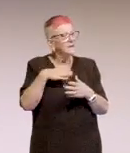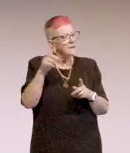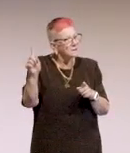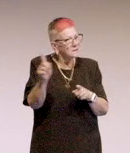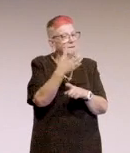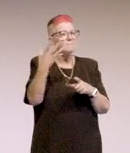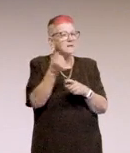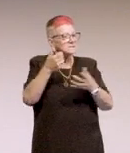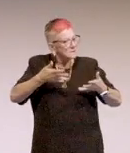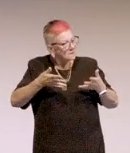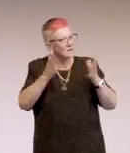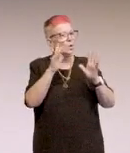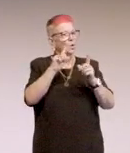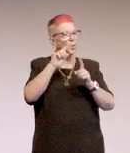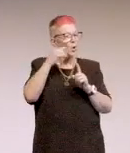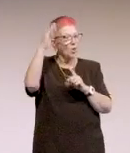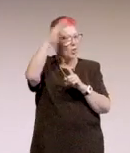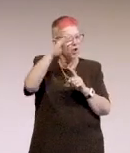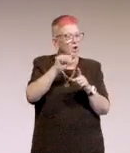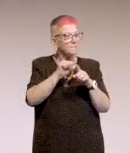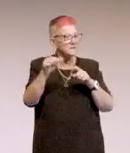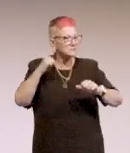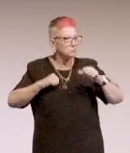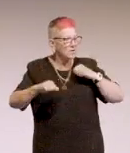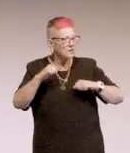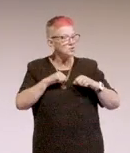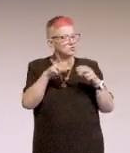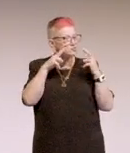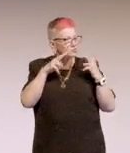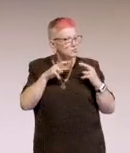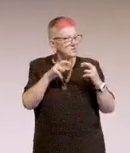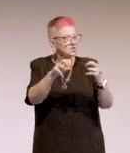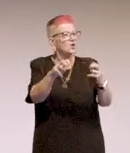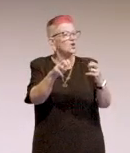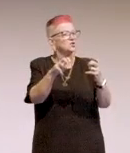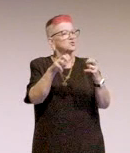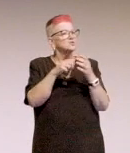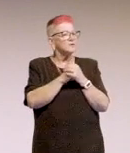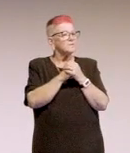to learn accessibility best practice, research and read stuff.